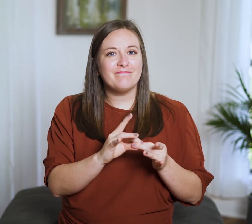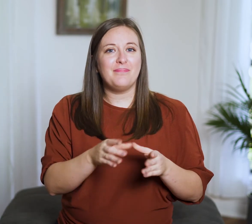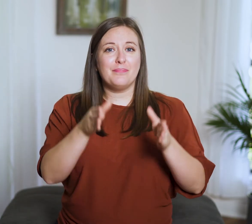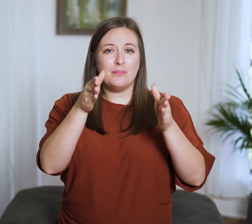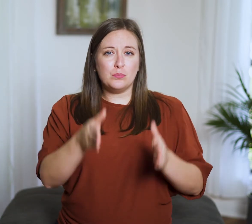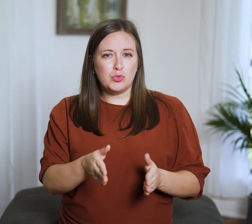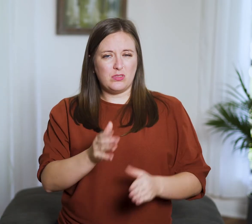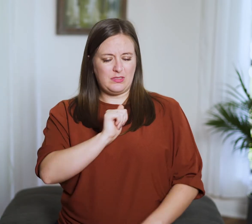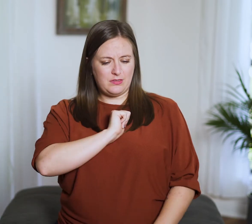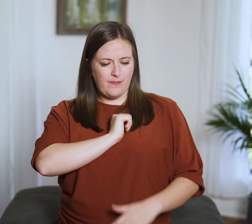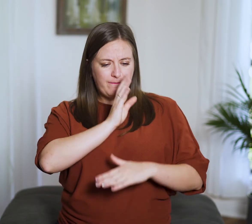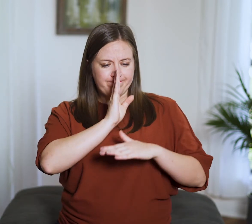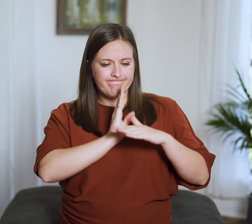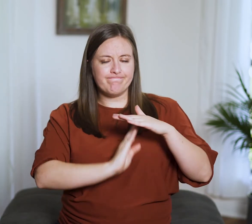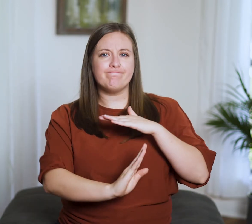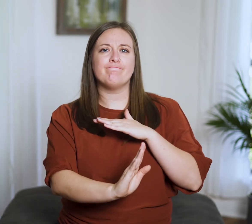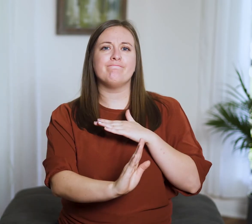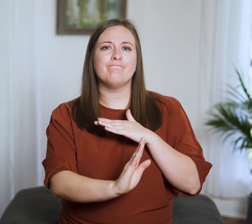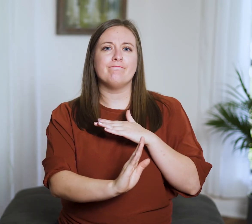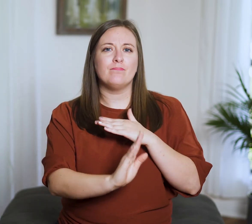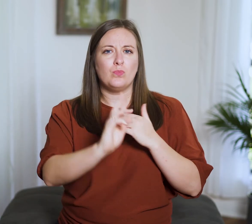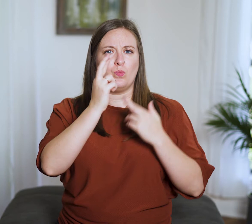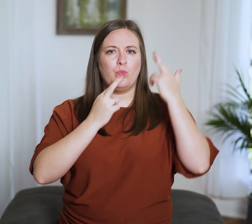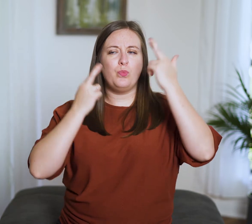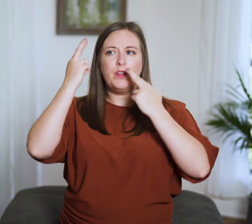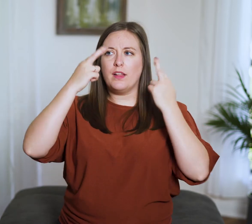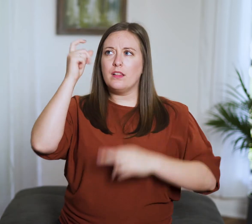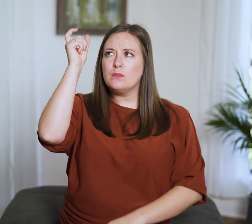The humble person realizes that